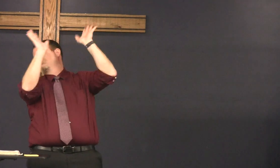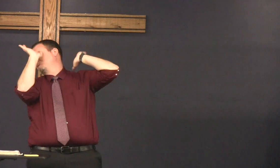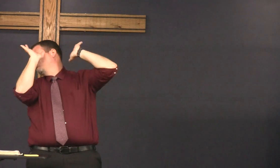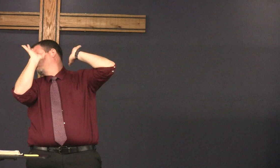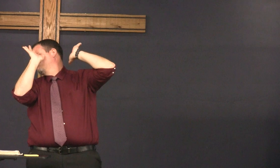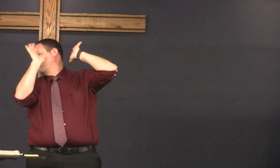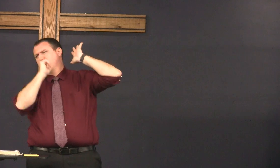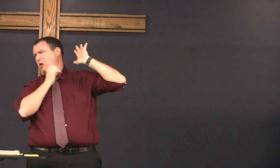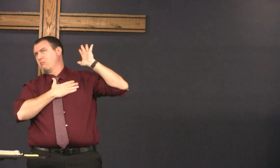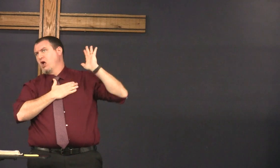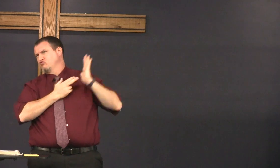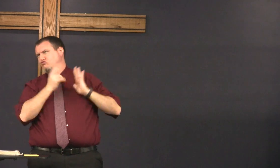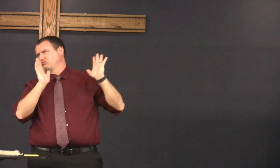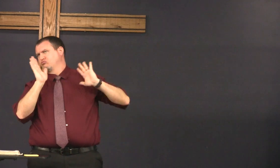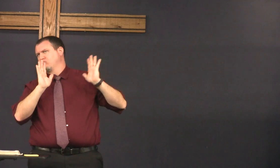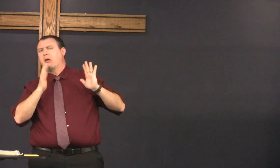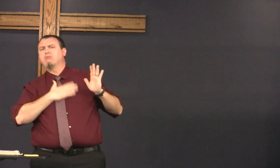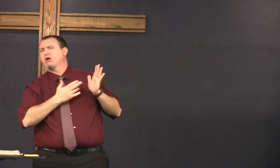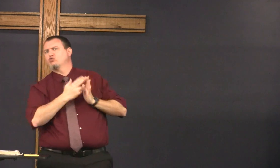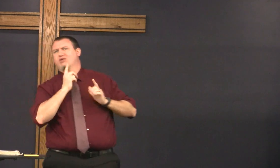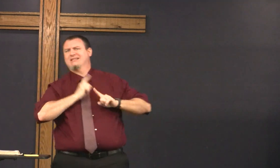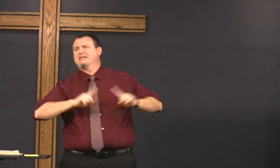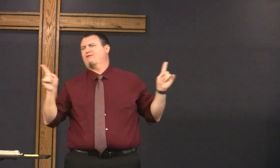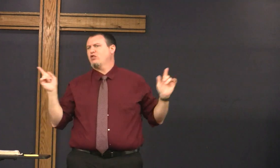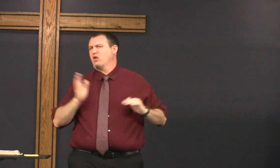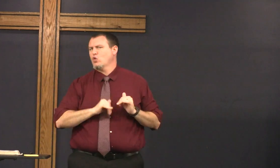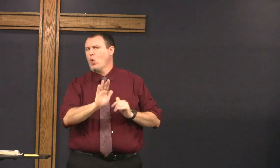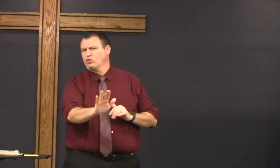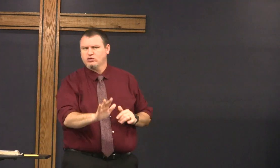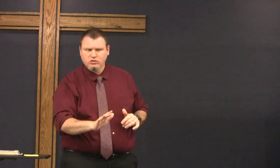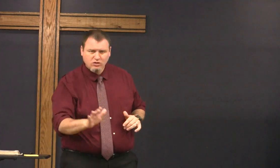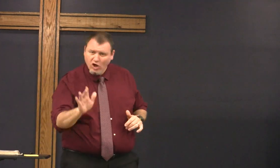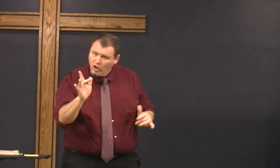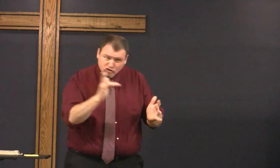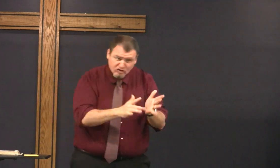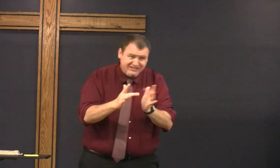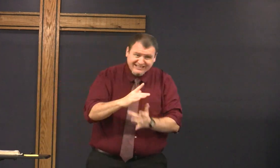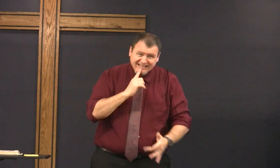and that's your truth it's not my truth my truth is different than